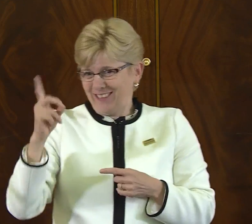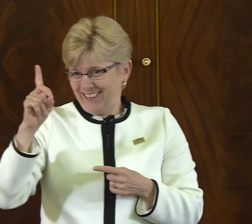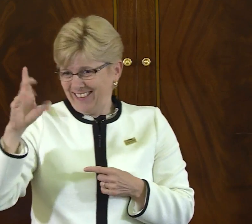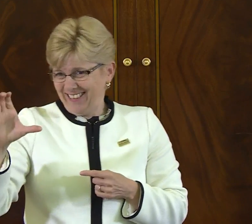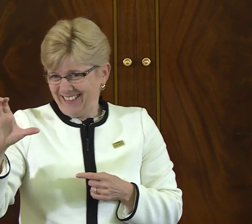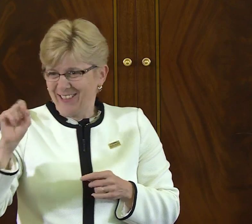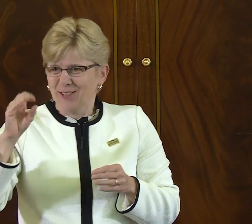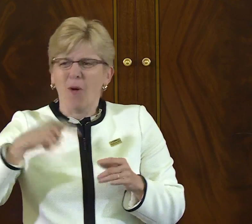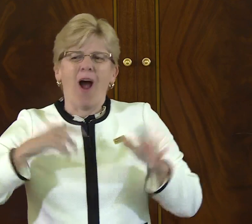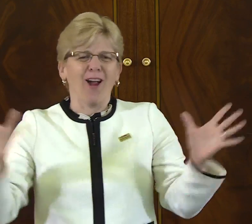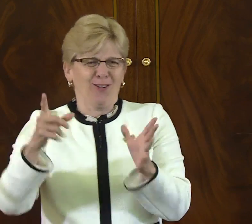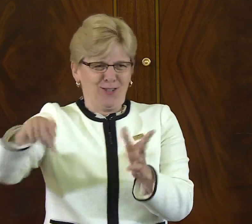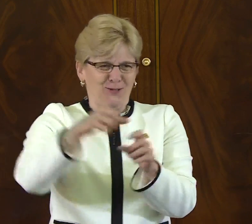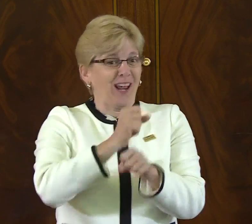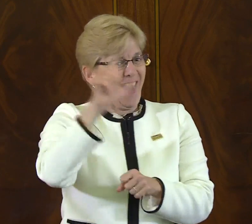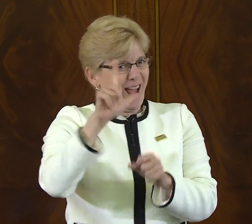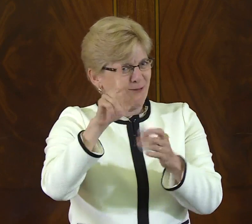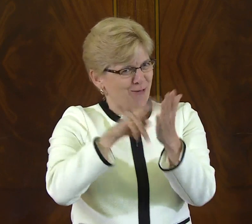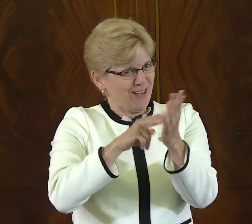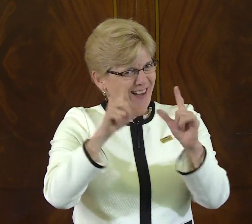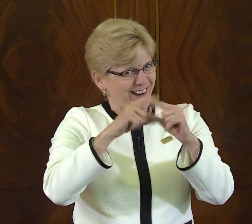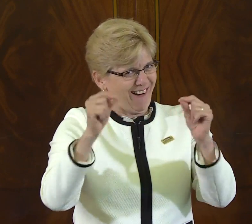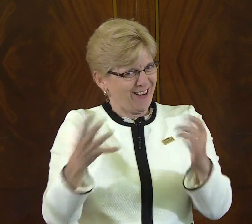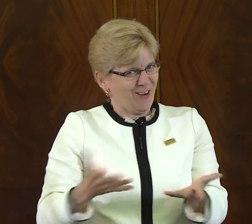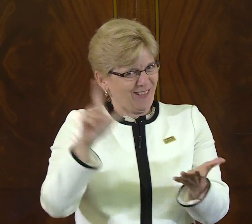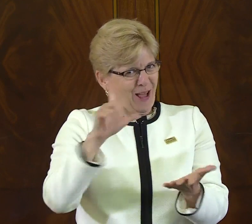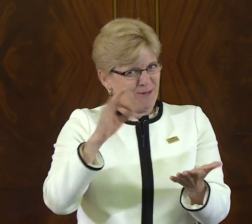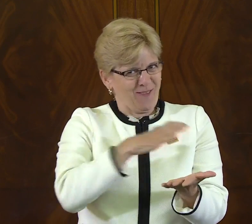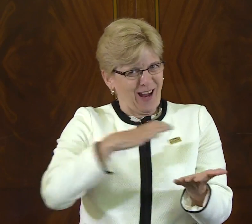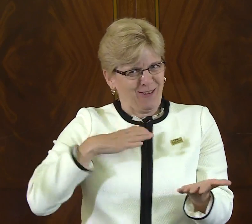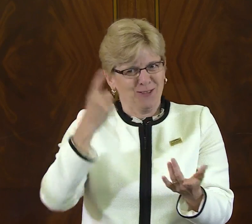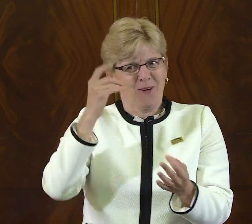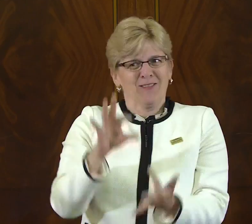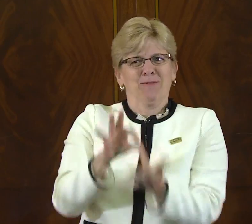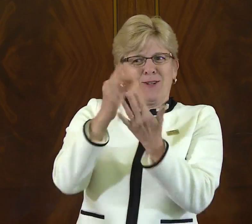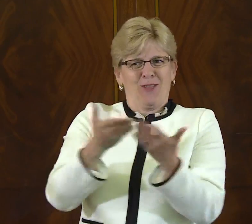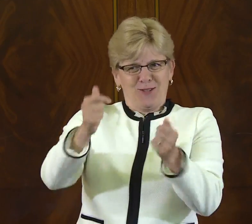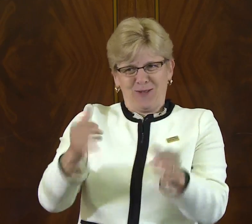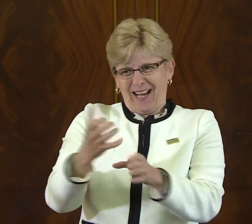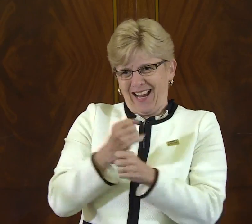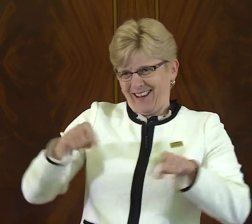It's one of my favorite things to do here in DC. I'd encourage you all to go over there and get one of those reading cards.